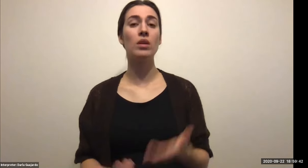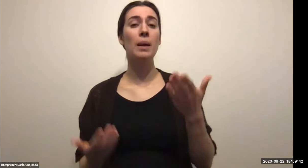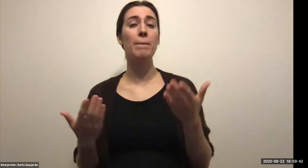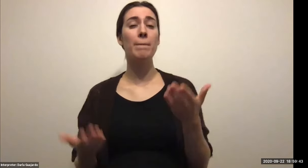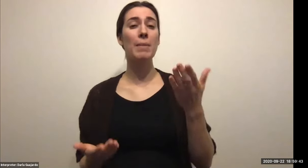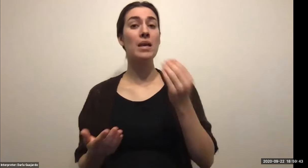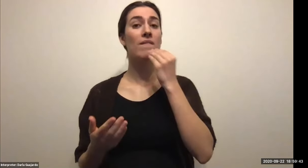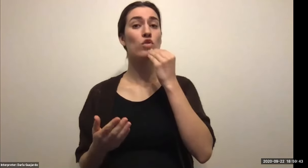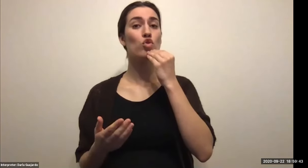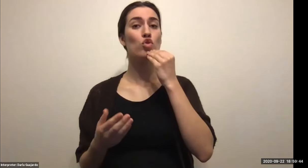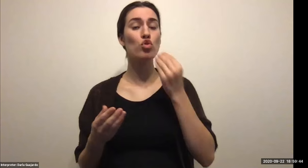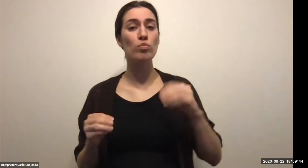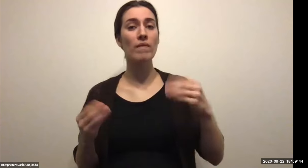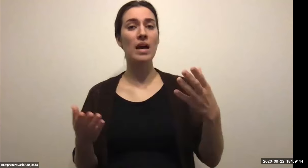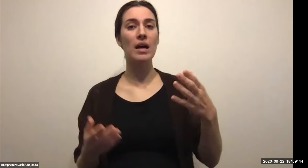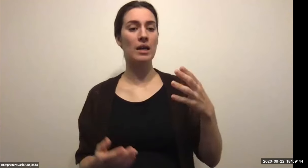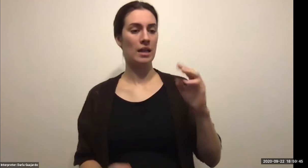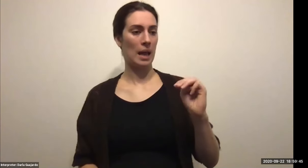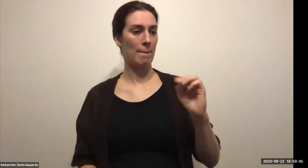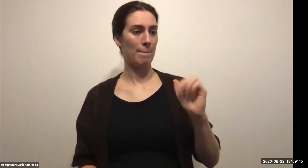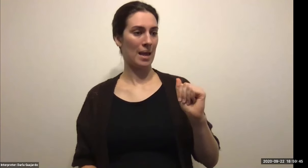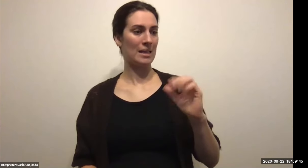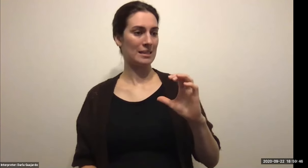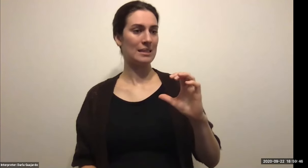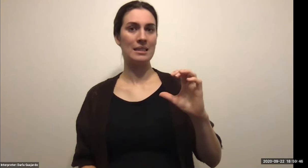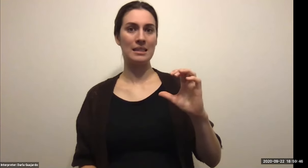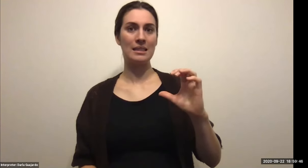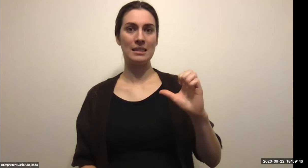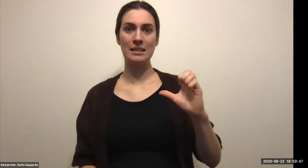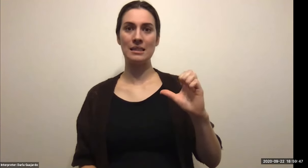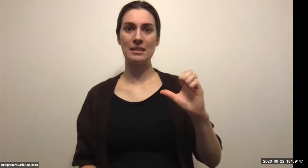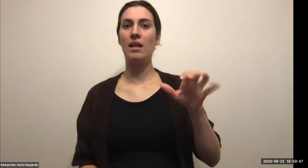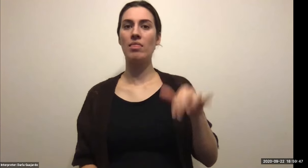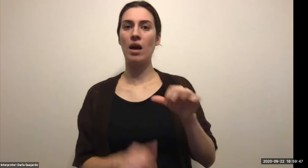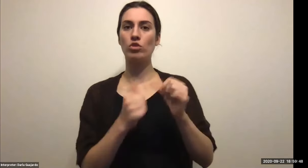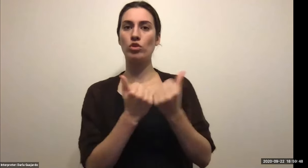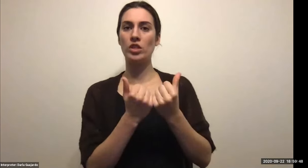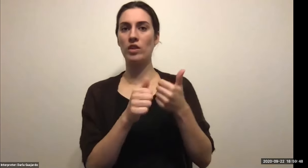Keith Wolling: You made the sign at certain hotel companies, you want to follow the big ones. Maybe the big for Marissa interstate.